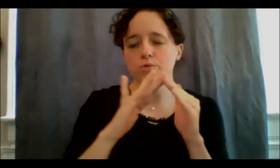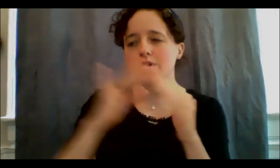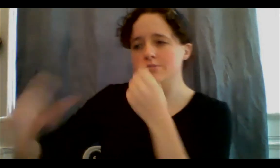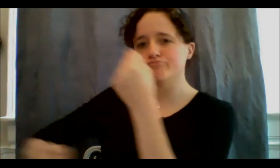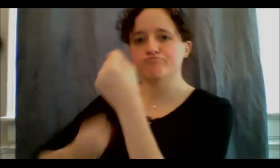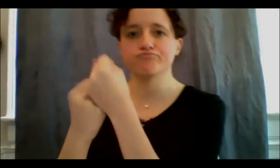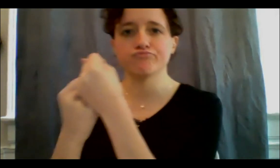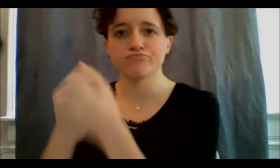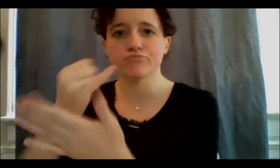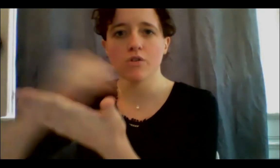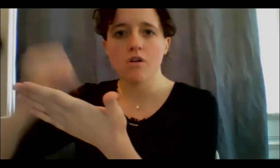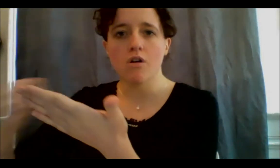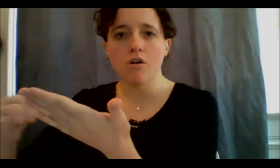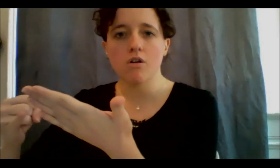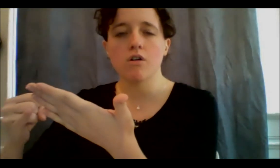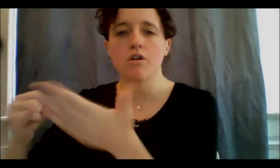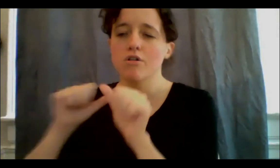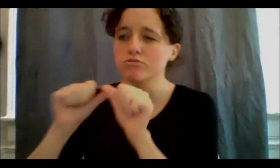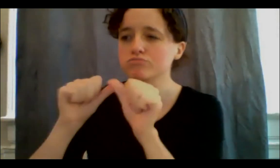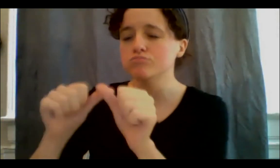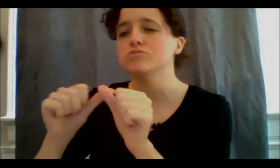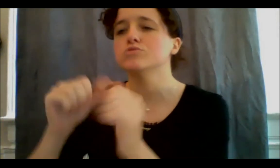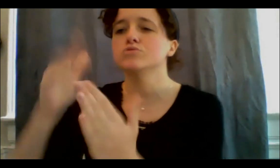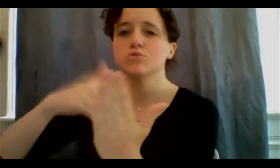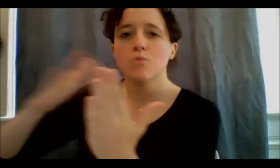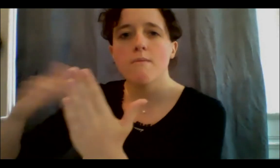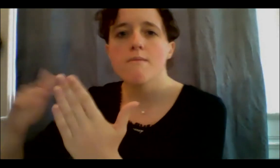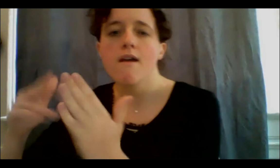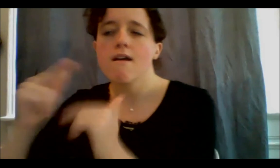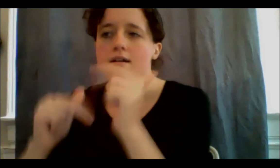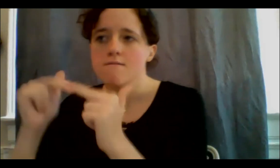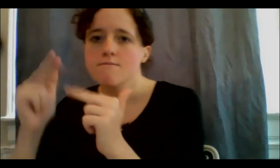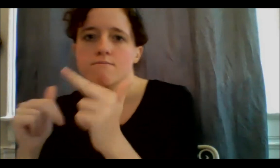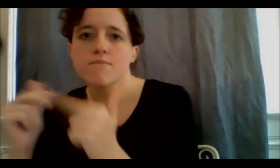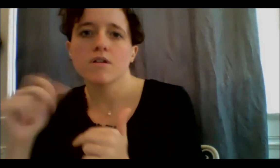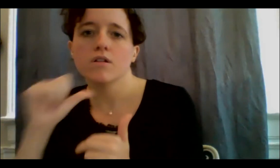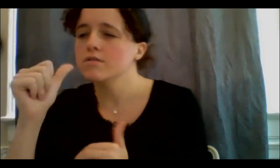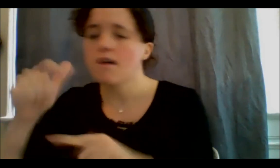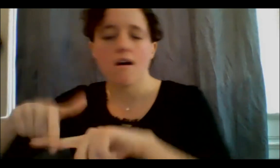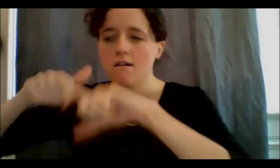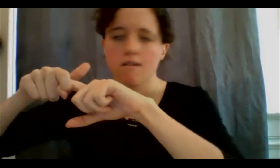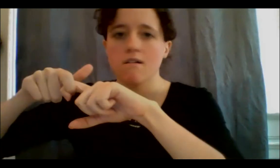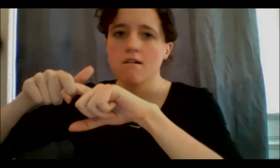going to hold the community, that is going to bring hope, inspire, etc, etc, so